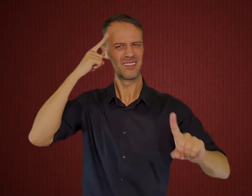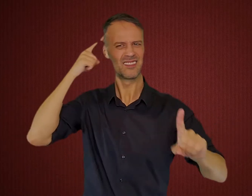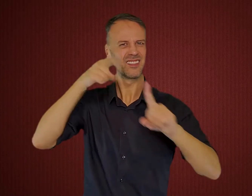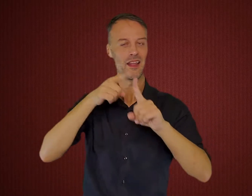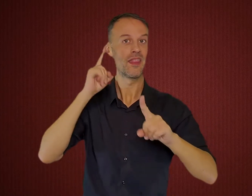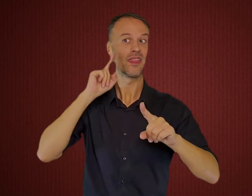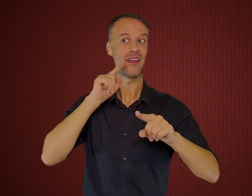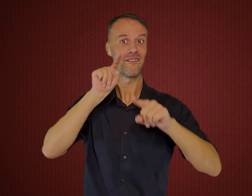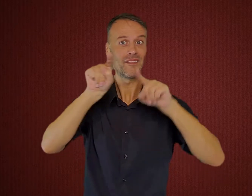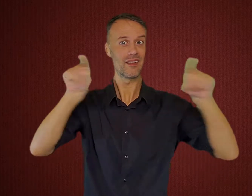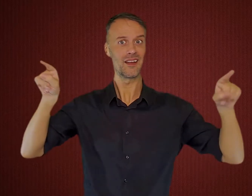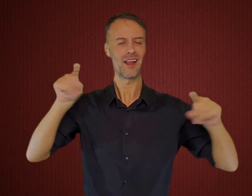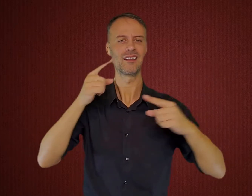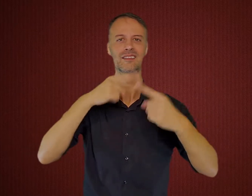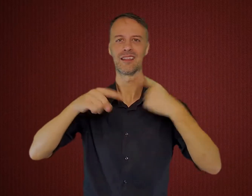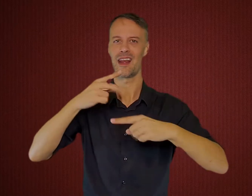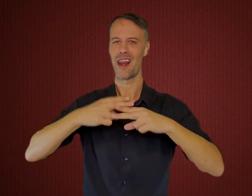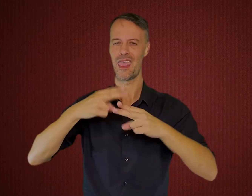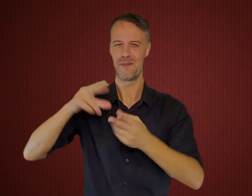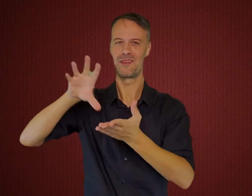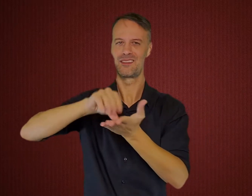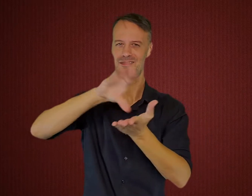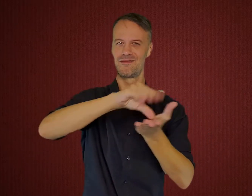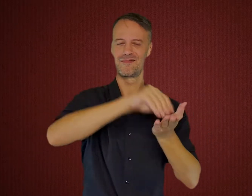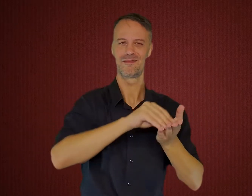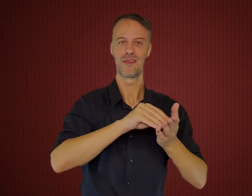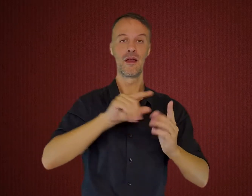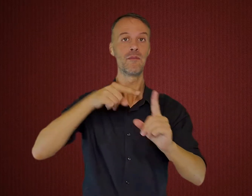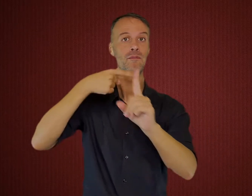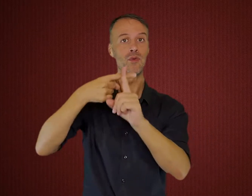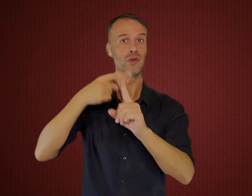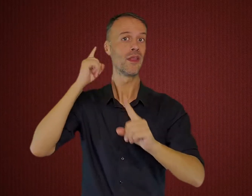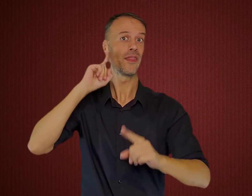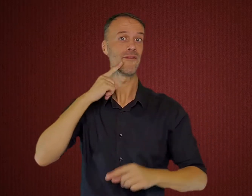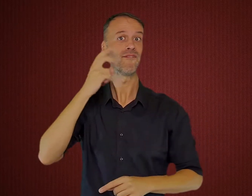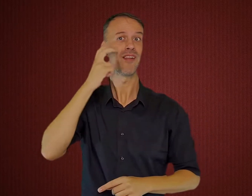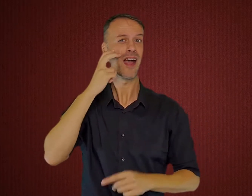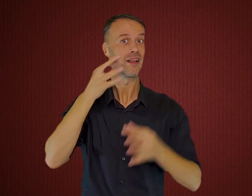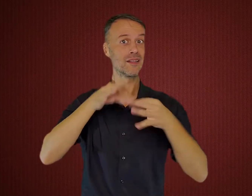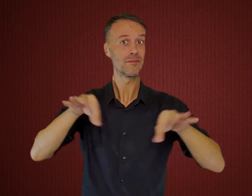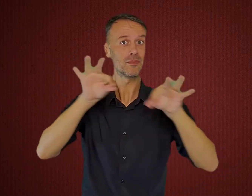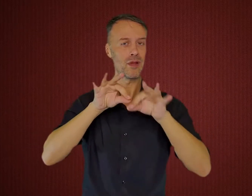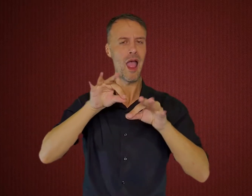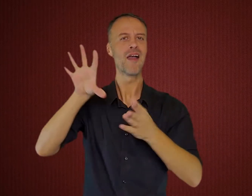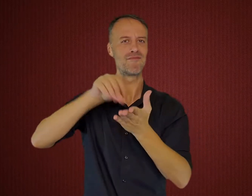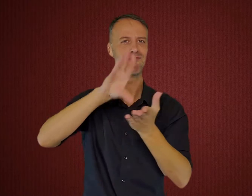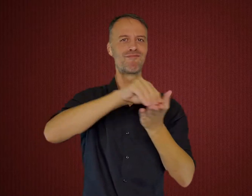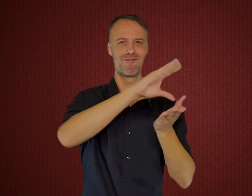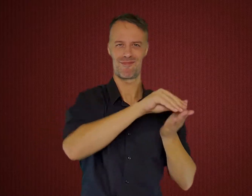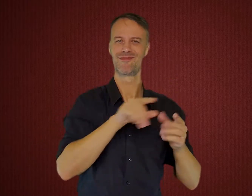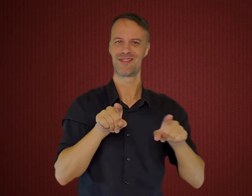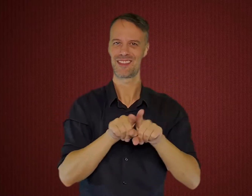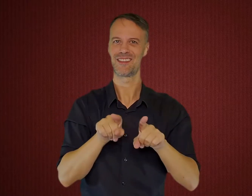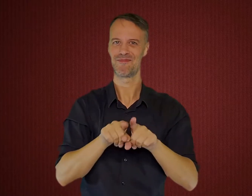This website is focused on collecting the sign names of these deaf people, as well as some outstanding deafblind people.